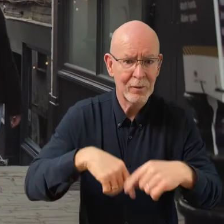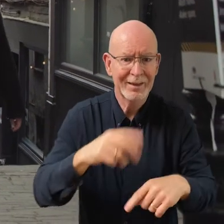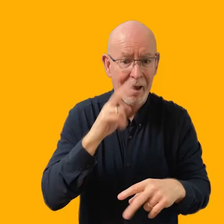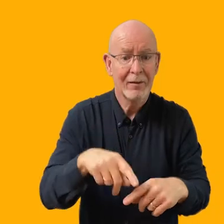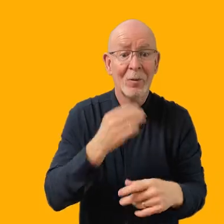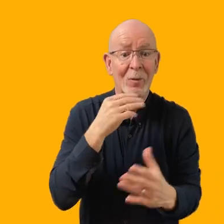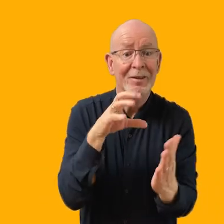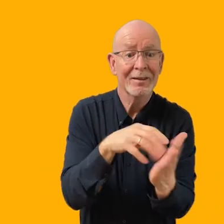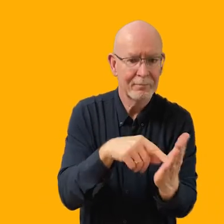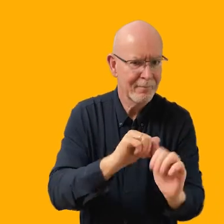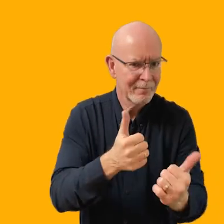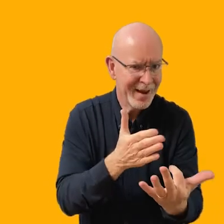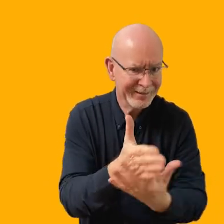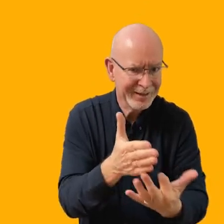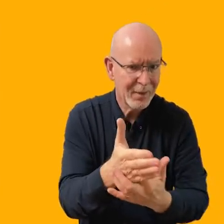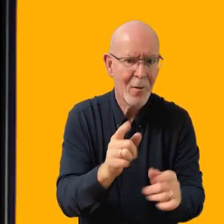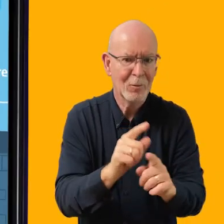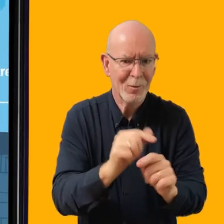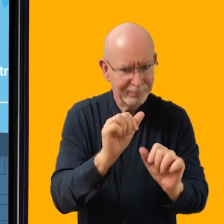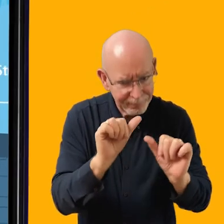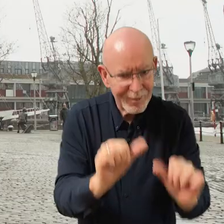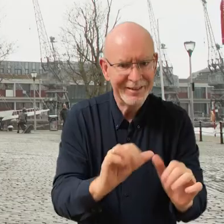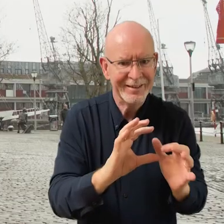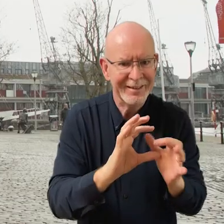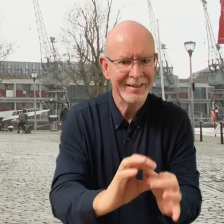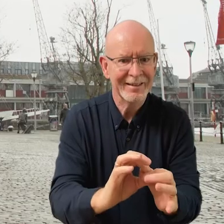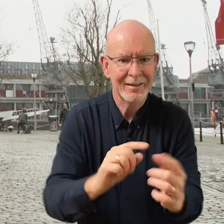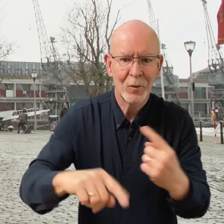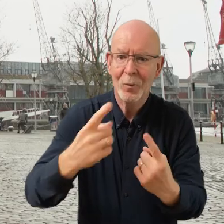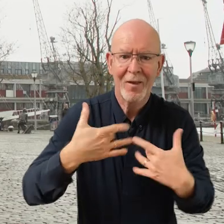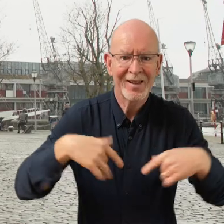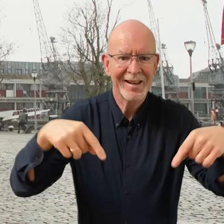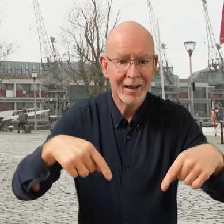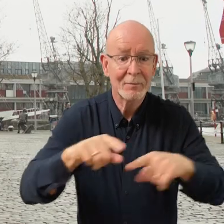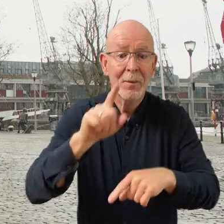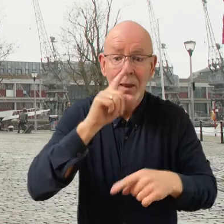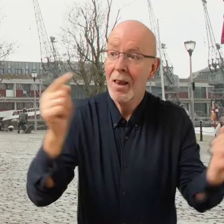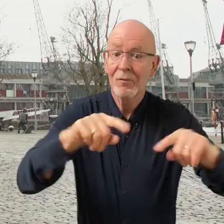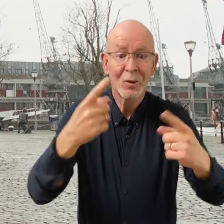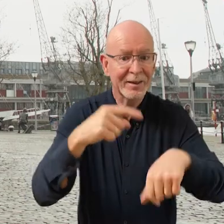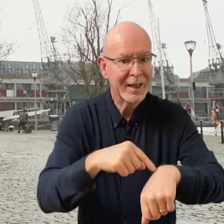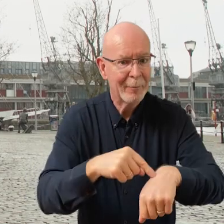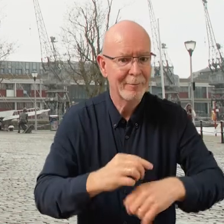that the platform is accessible and is tailored to residents and people visiting for the first time.